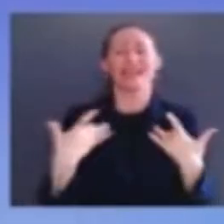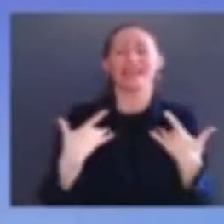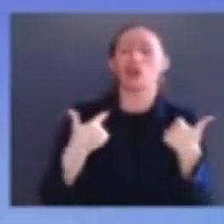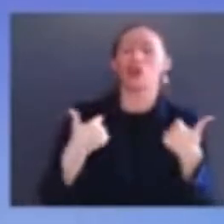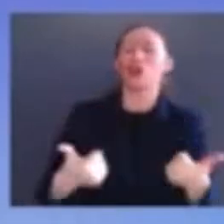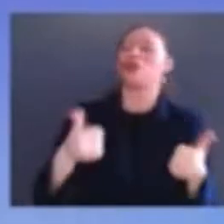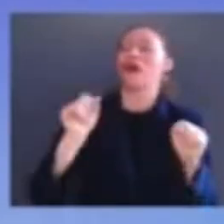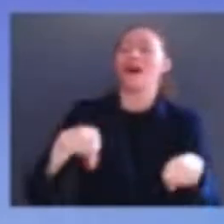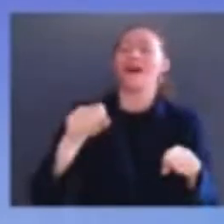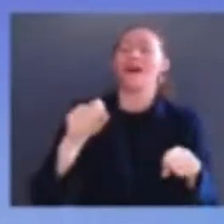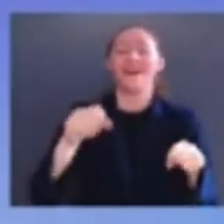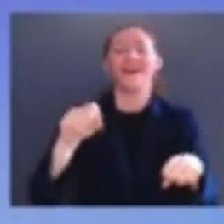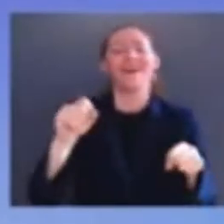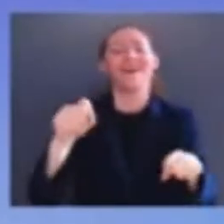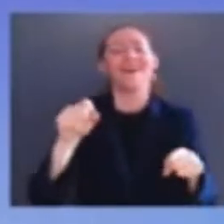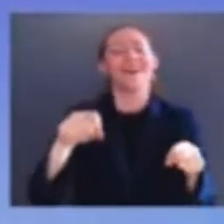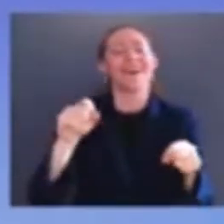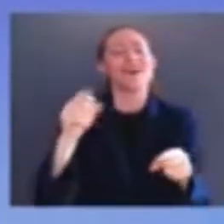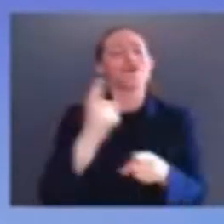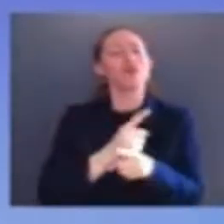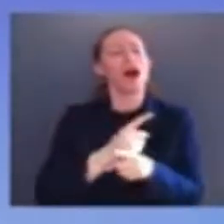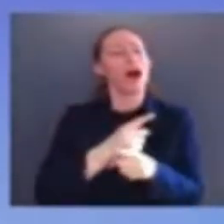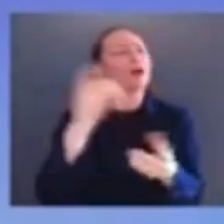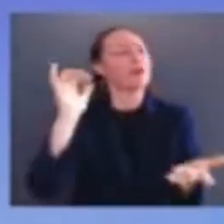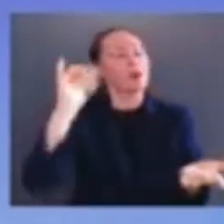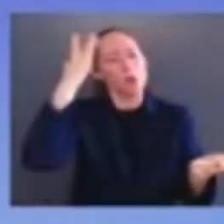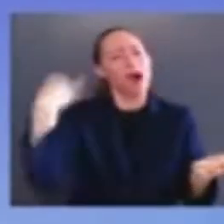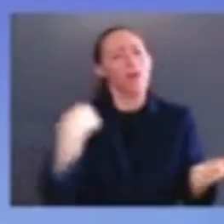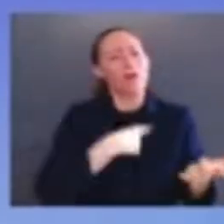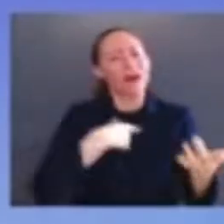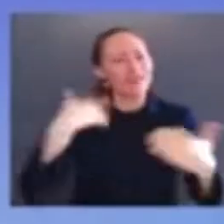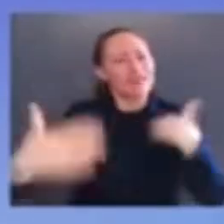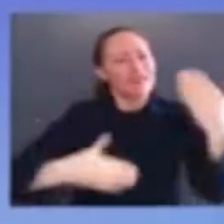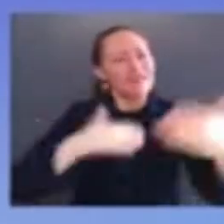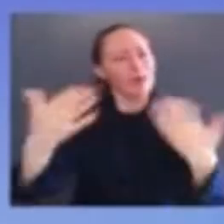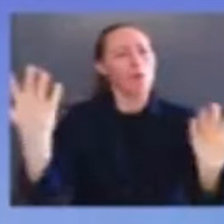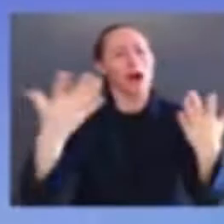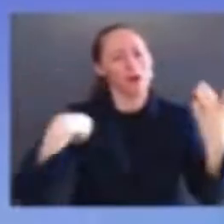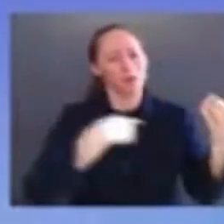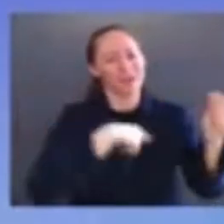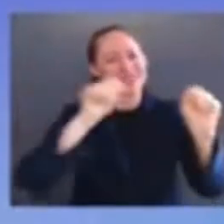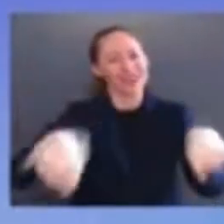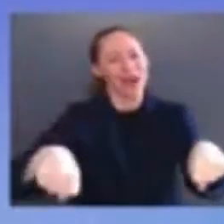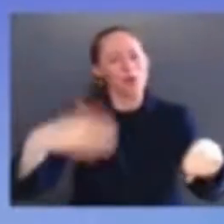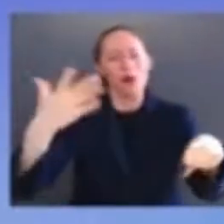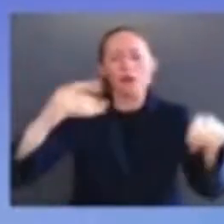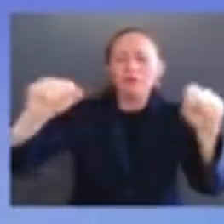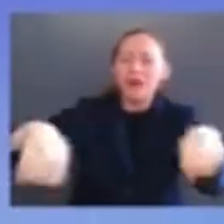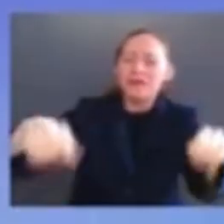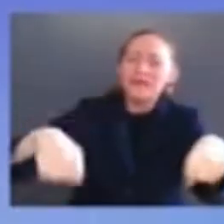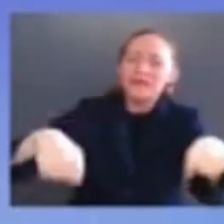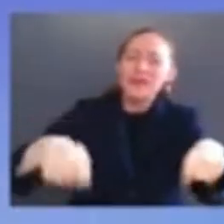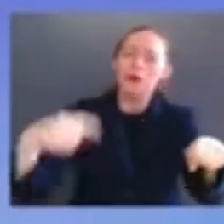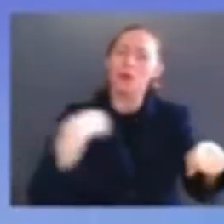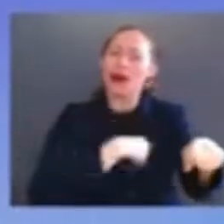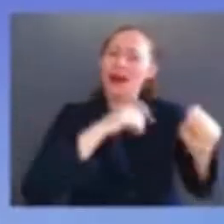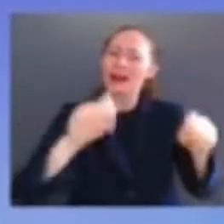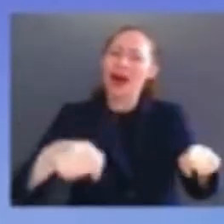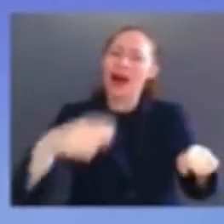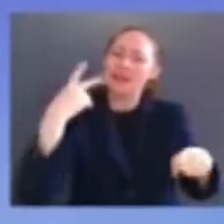is made and that the journey well it will always be worth it so let us not forget